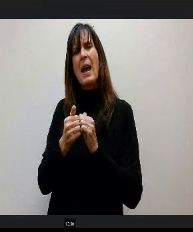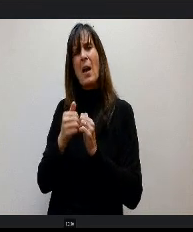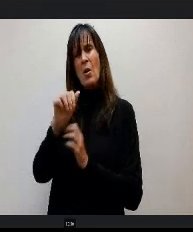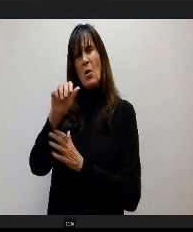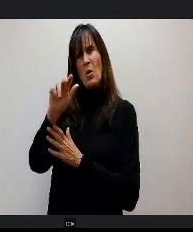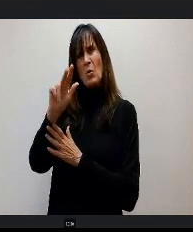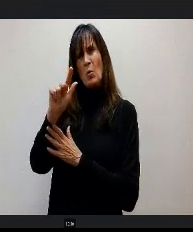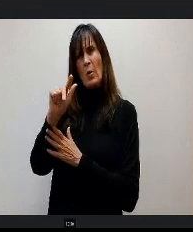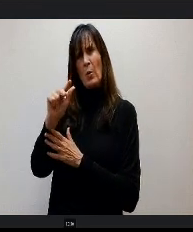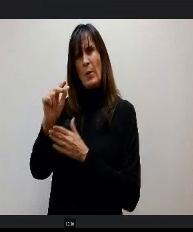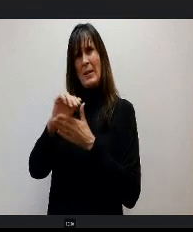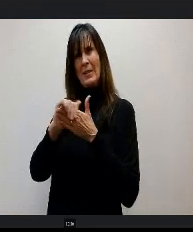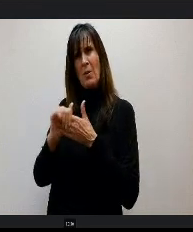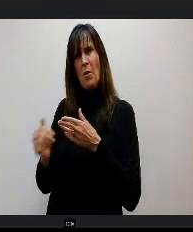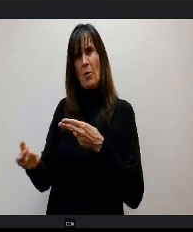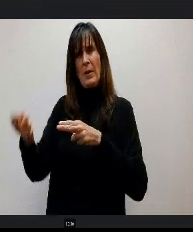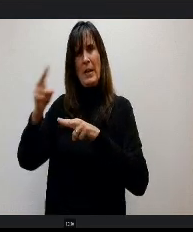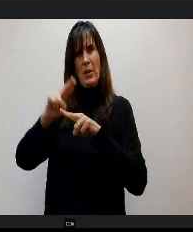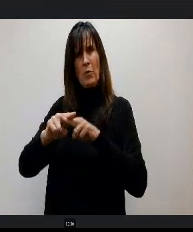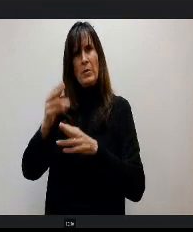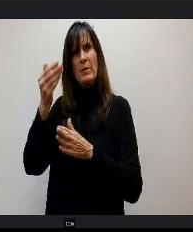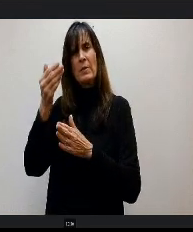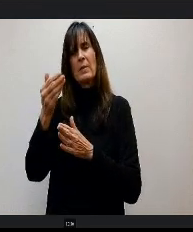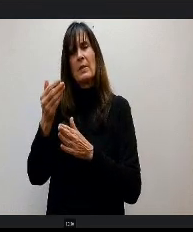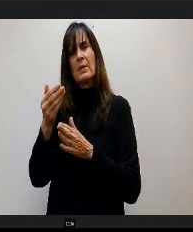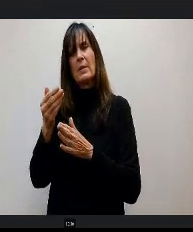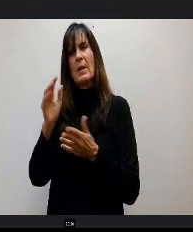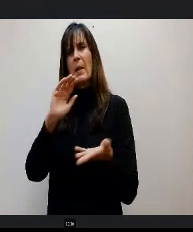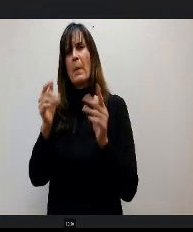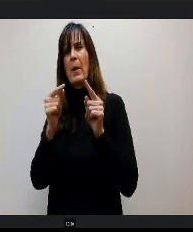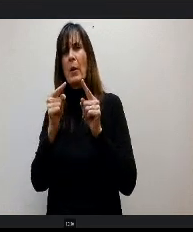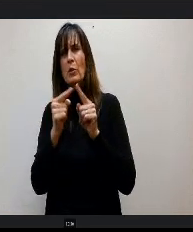in per pupil funding compared to the rate? The five rate of inflation?